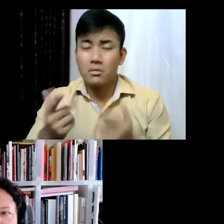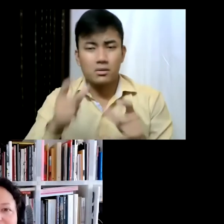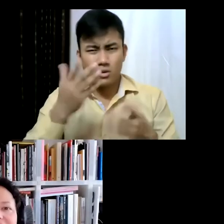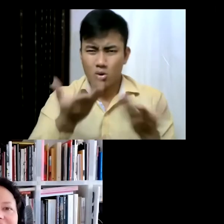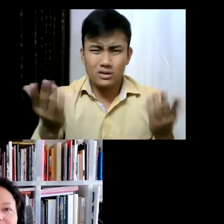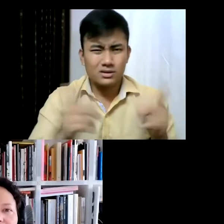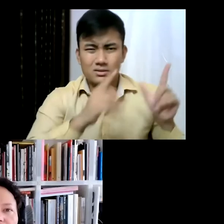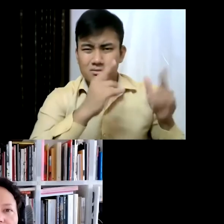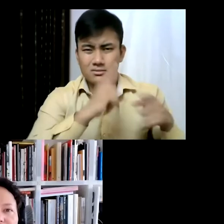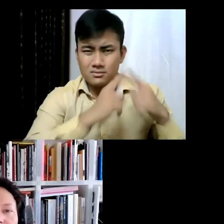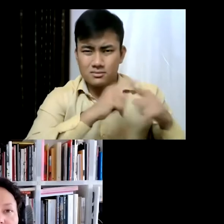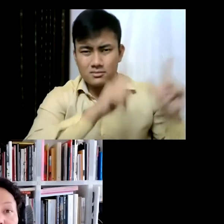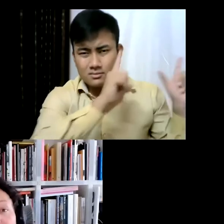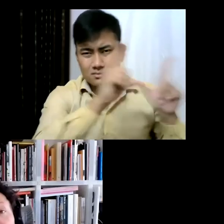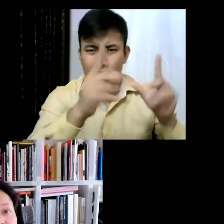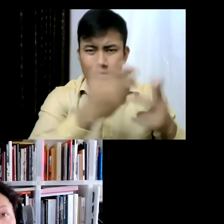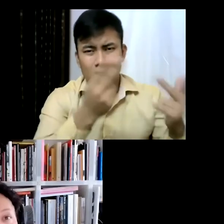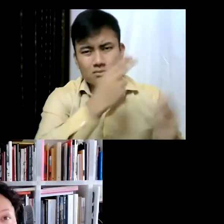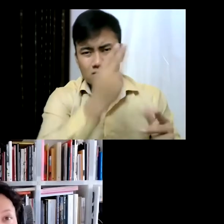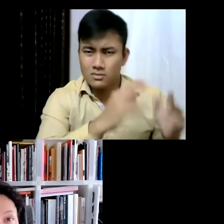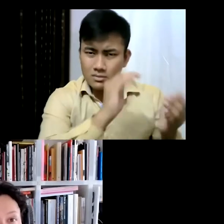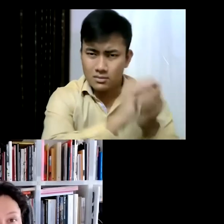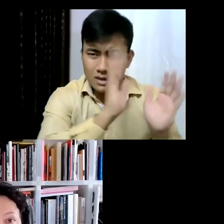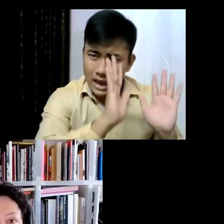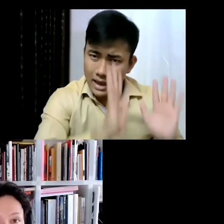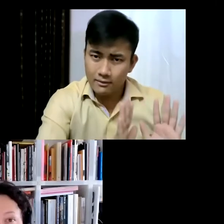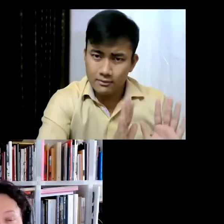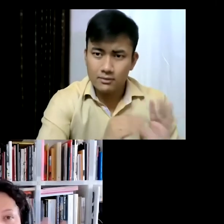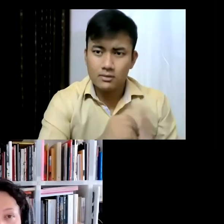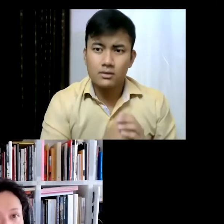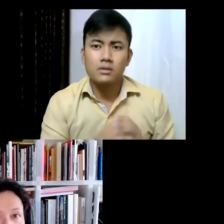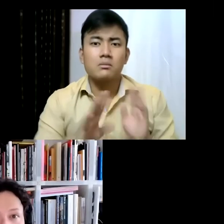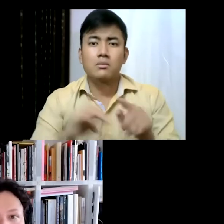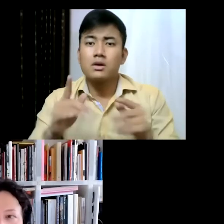but it is a little bit off the map just because of its geographic location- because it's very very